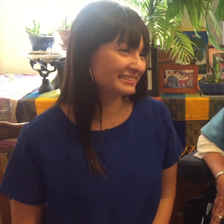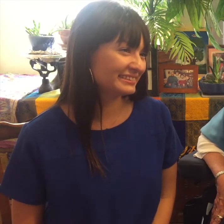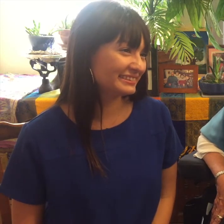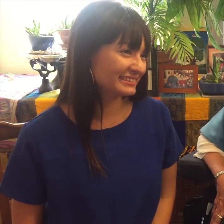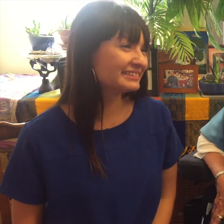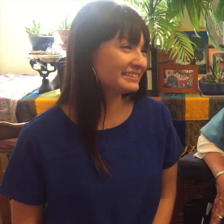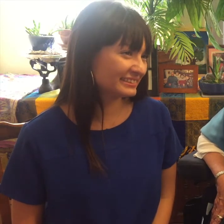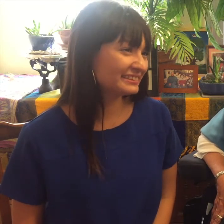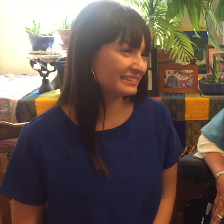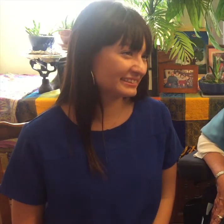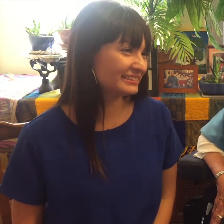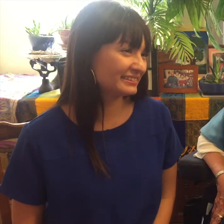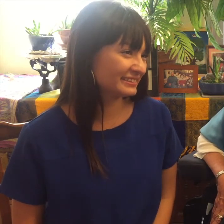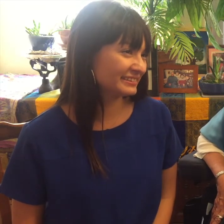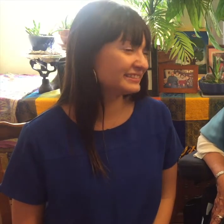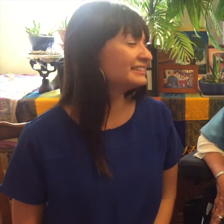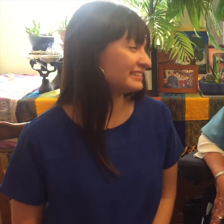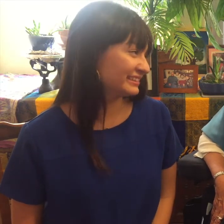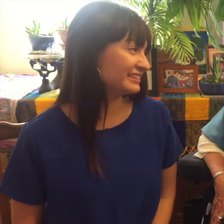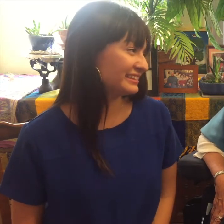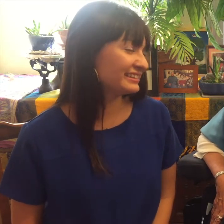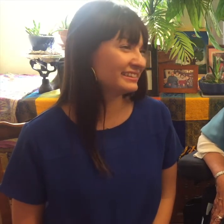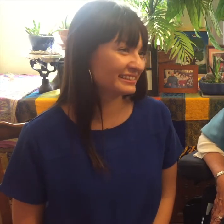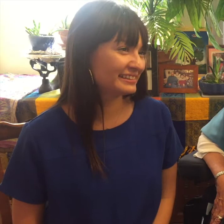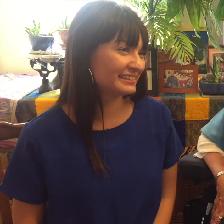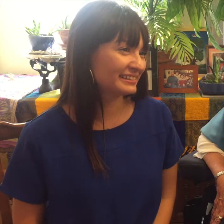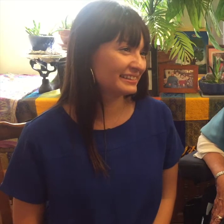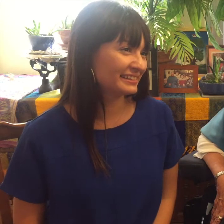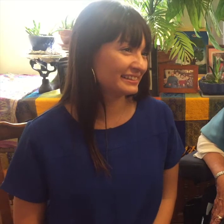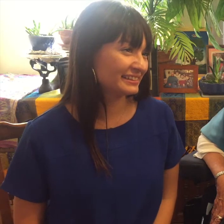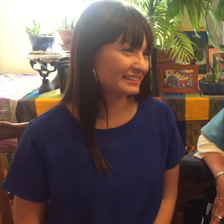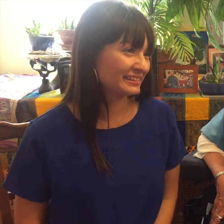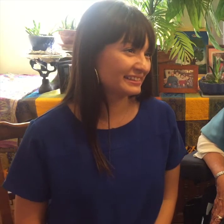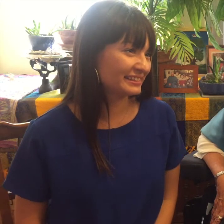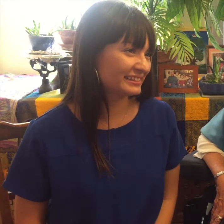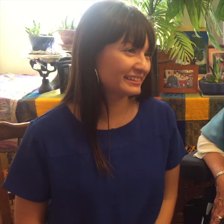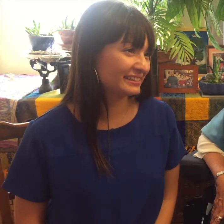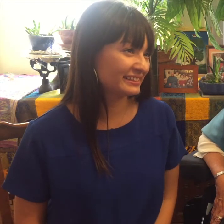Foundation Advisory Committee she uses her expertise to advocate for equality